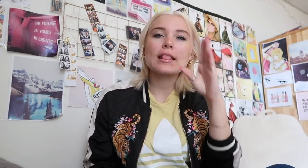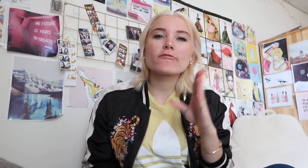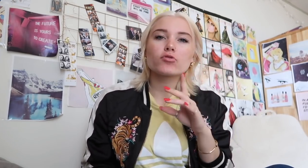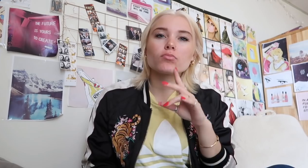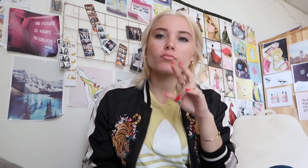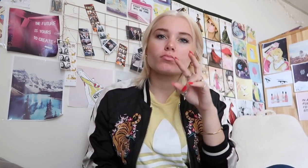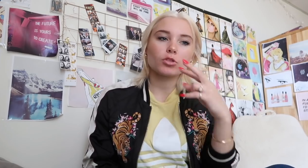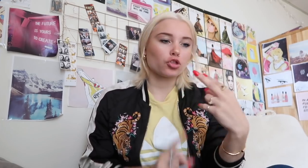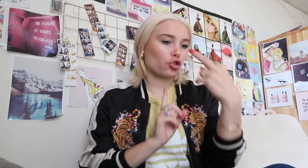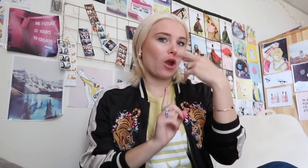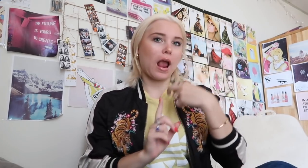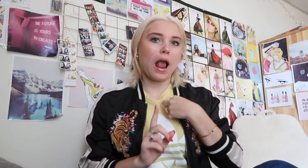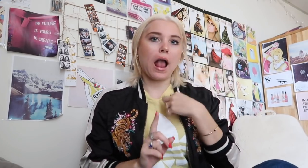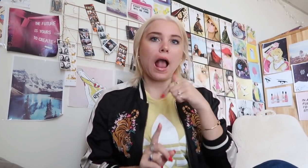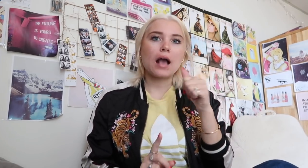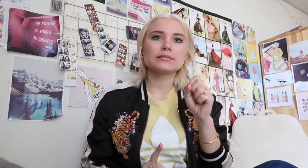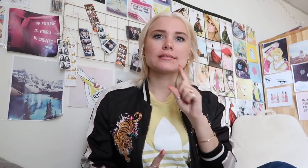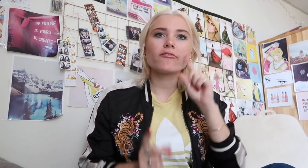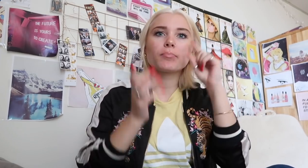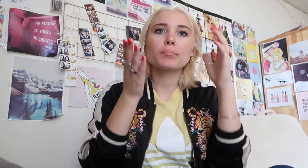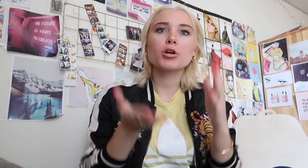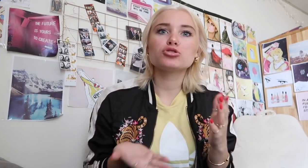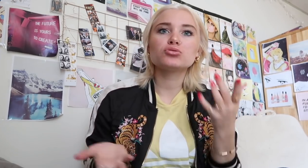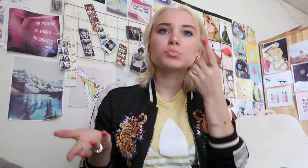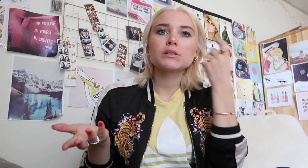I didn't even think that I am a deaf person until now